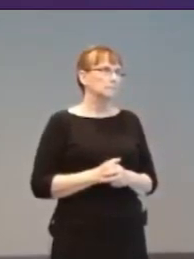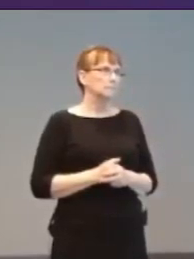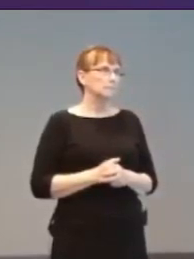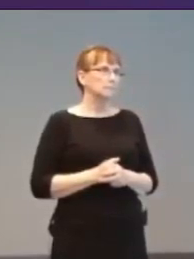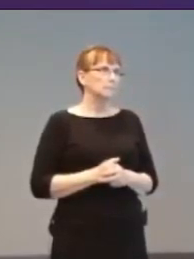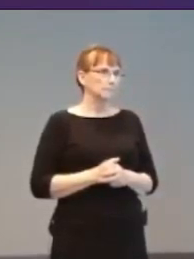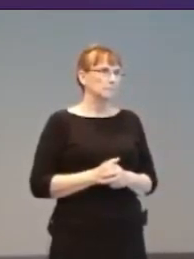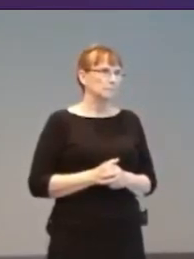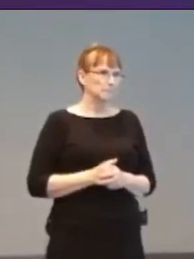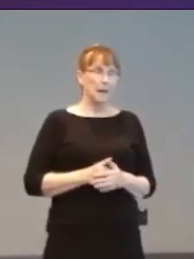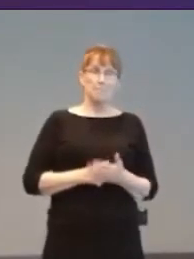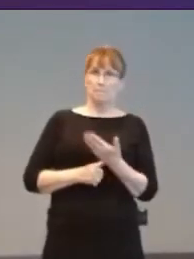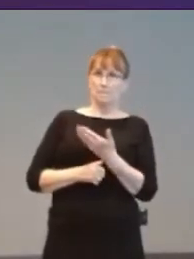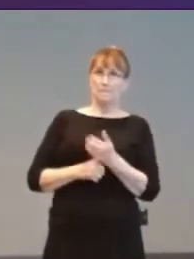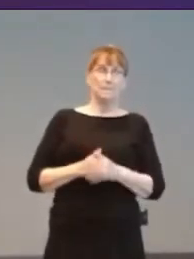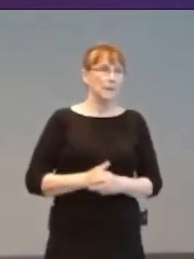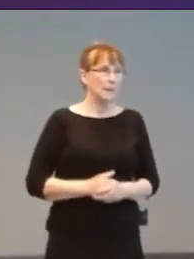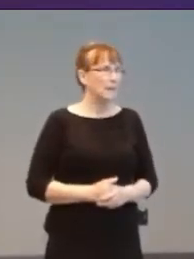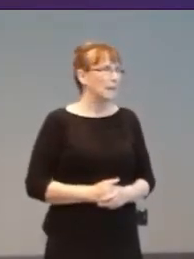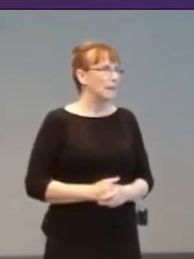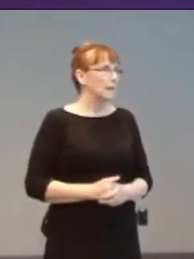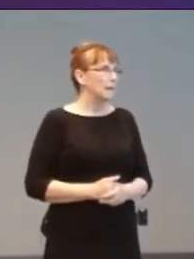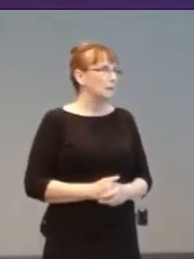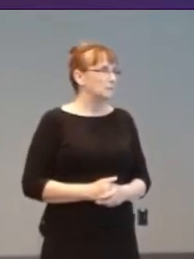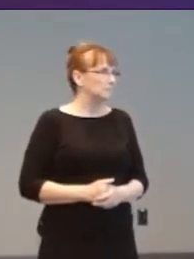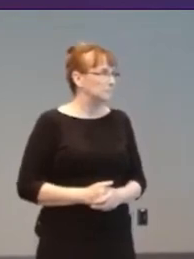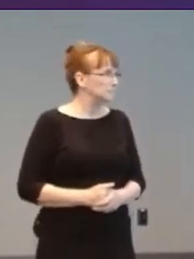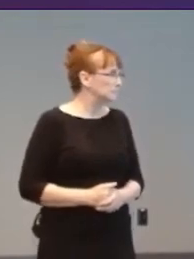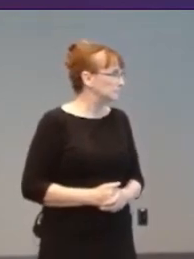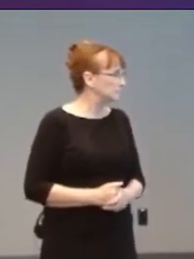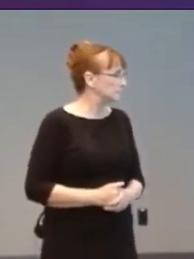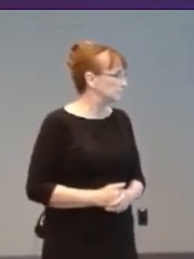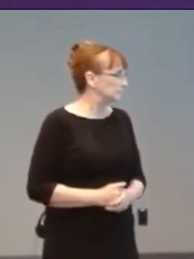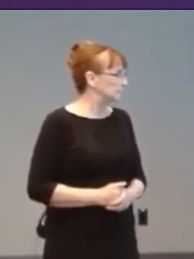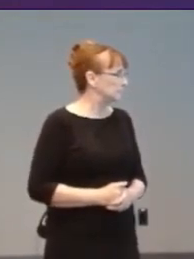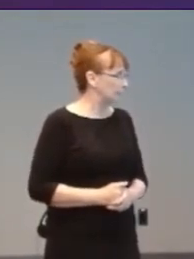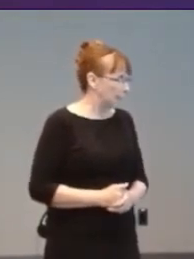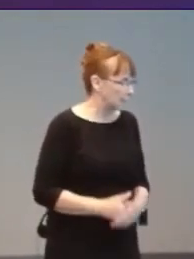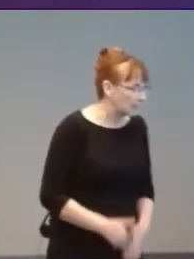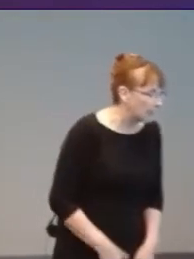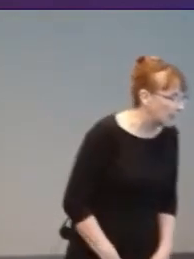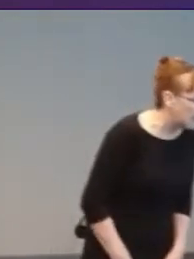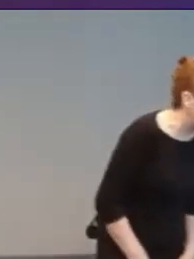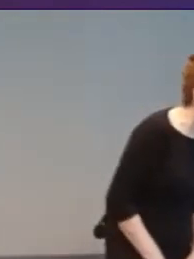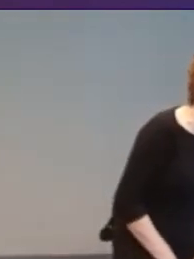[people making a noise to make their bat rise and falling silent to make it drop]